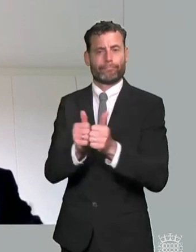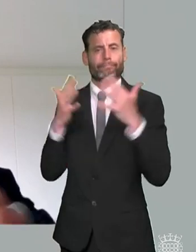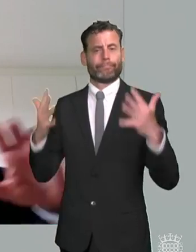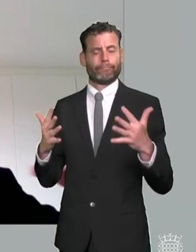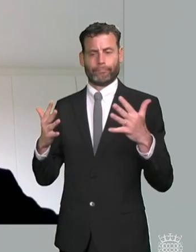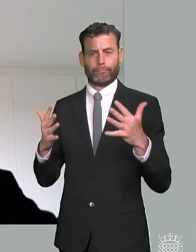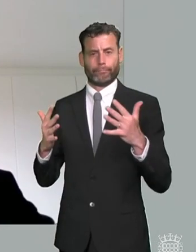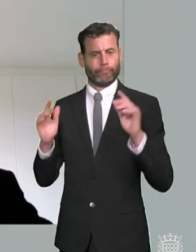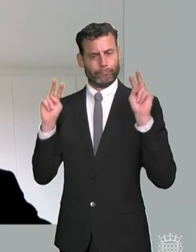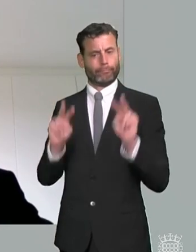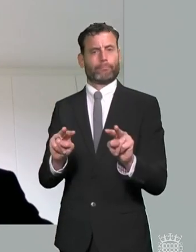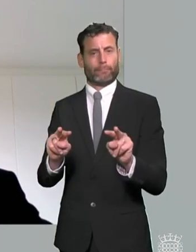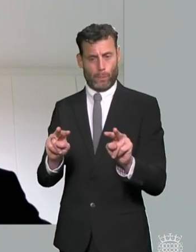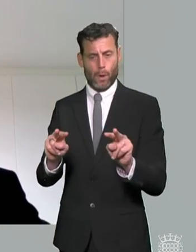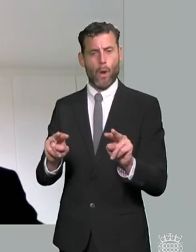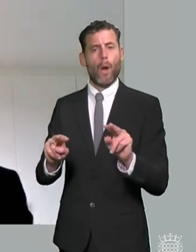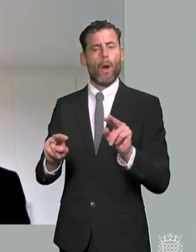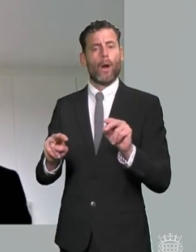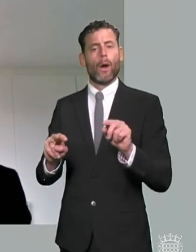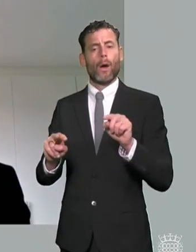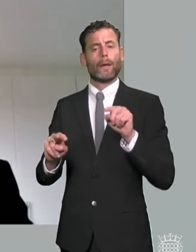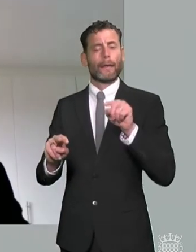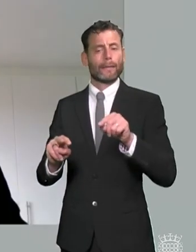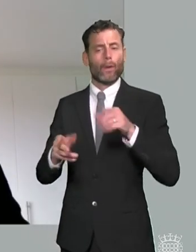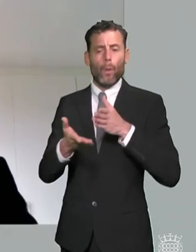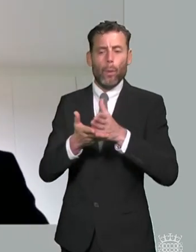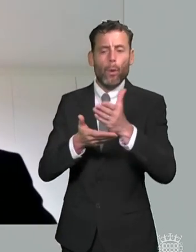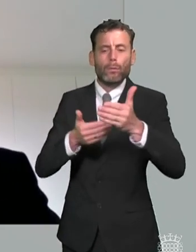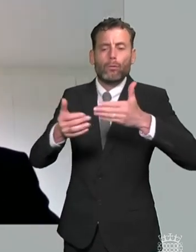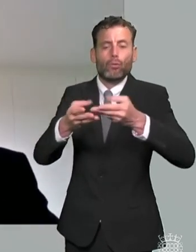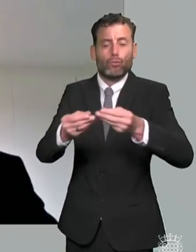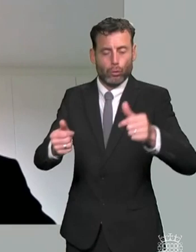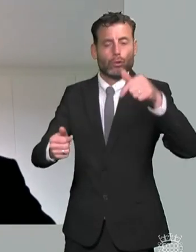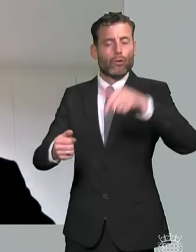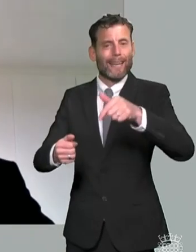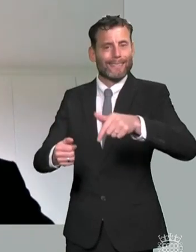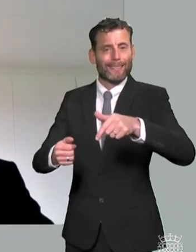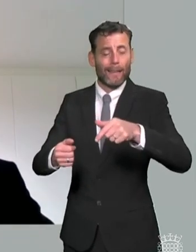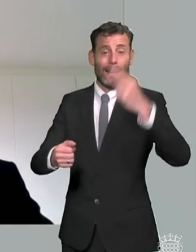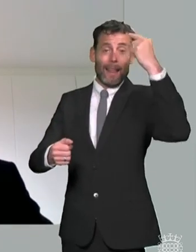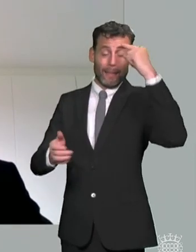because it's not working upstream and i think if there's any kind of um impression here that the